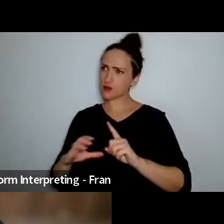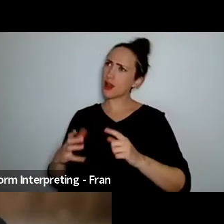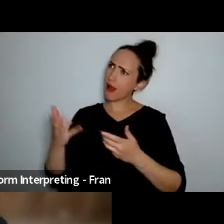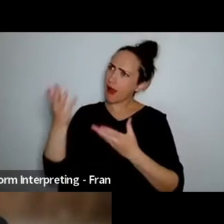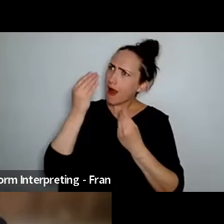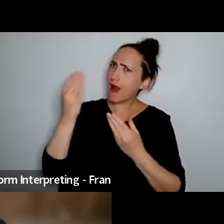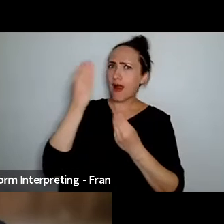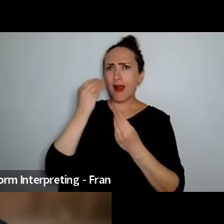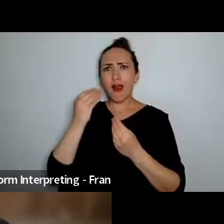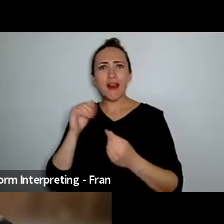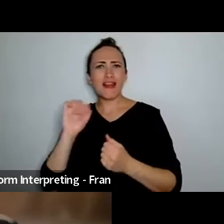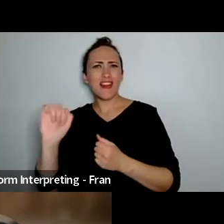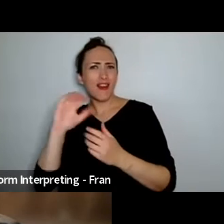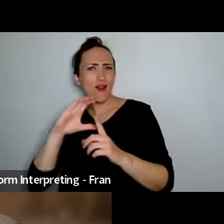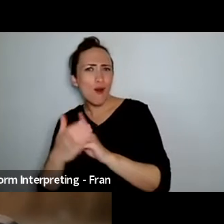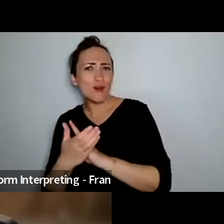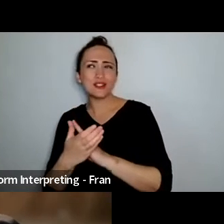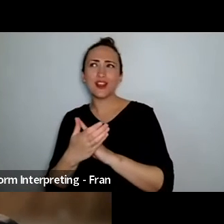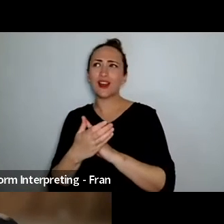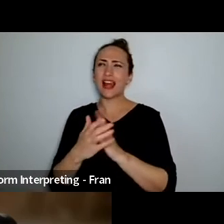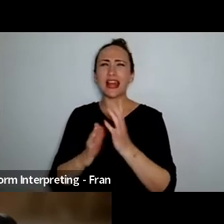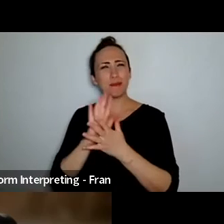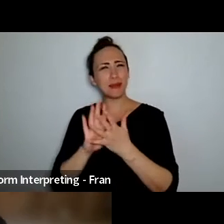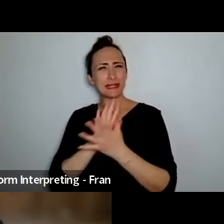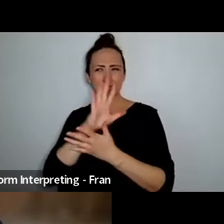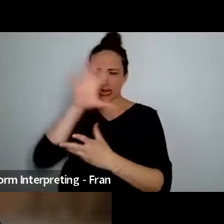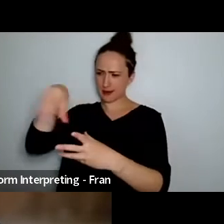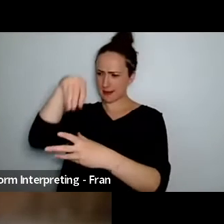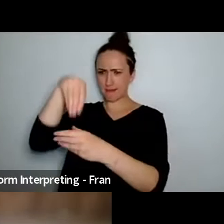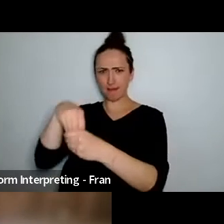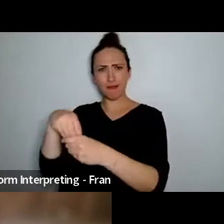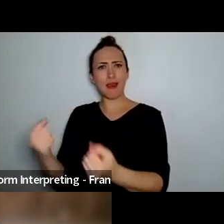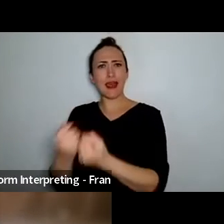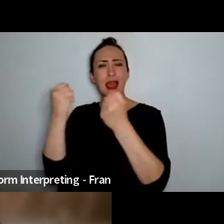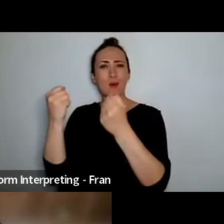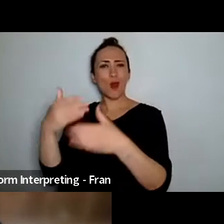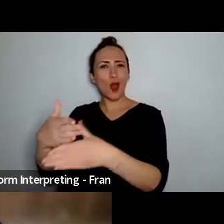richness that that brings to the process of what we're going to make uh I really really that's been